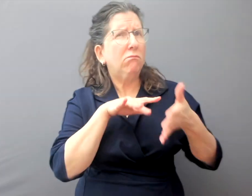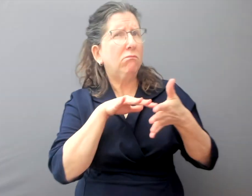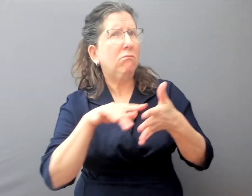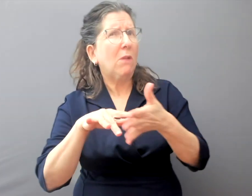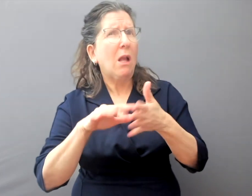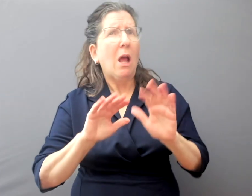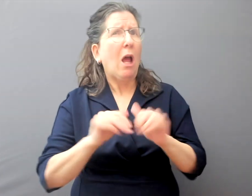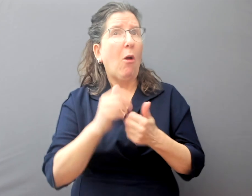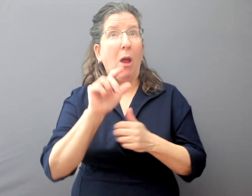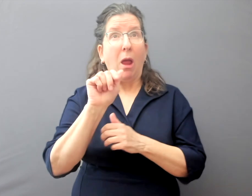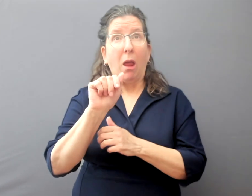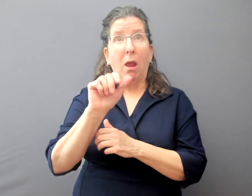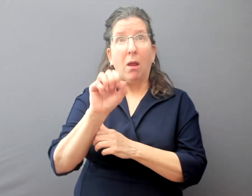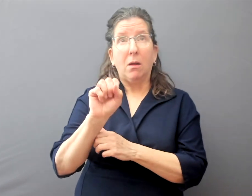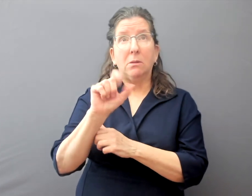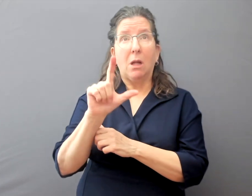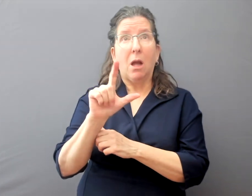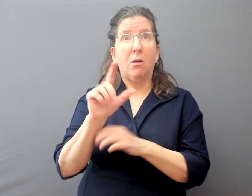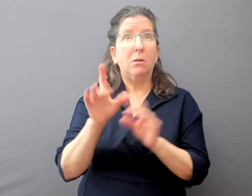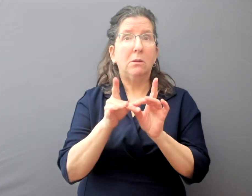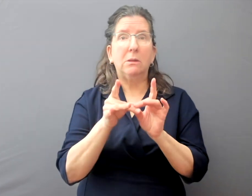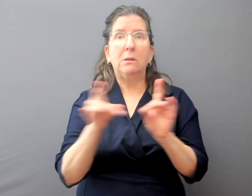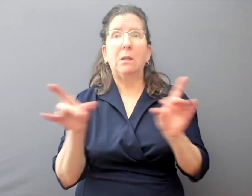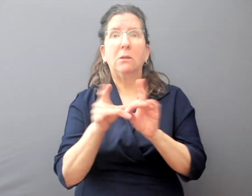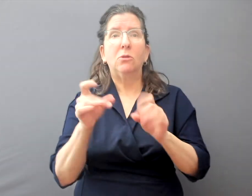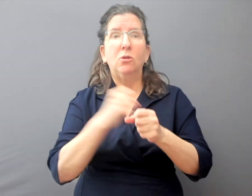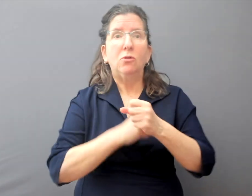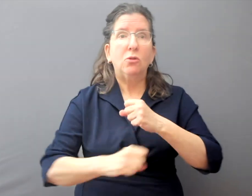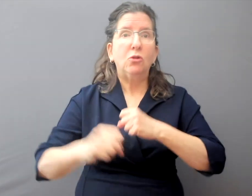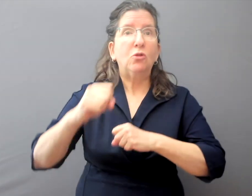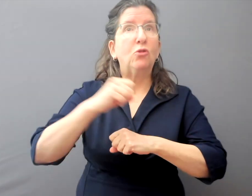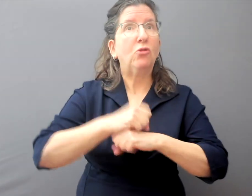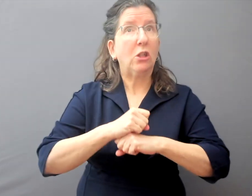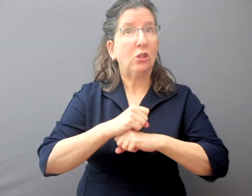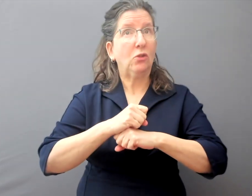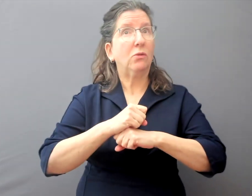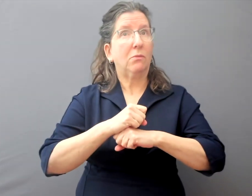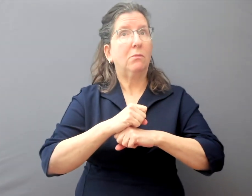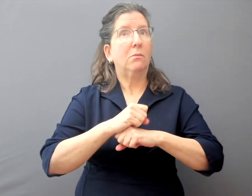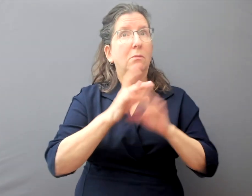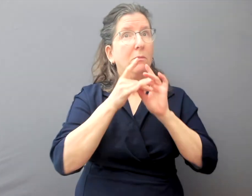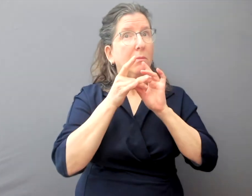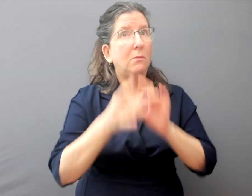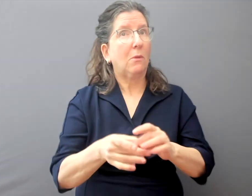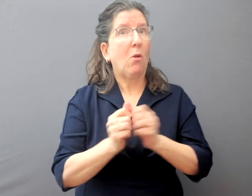Study how ASL sentences are organized